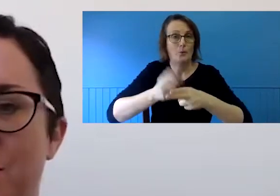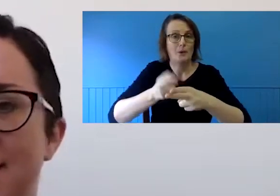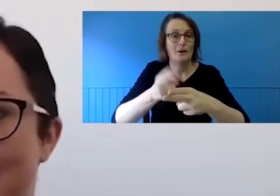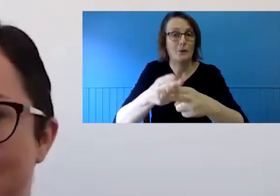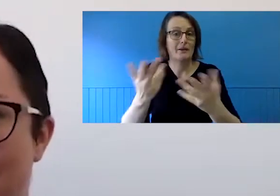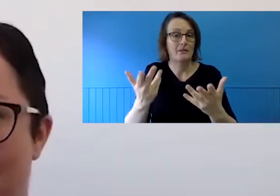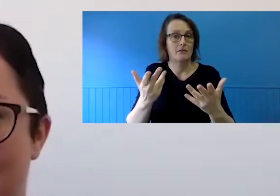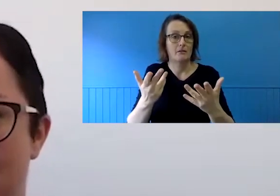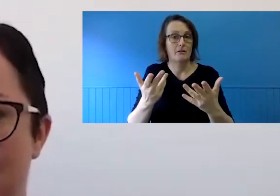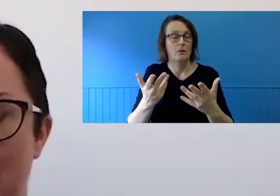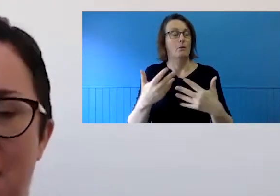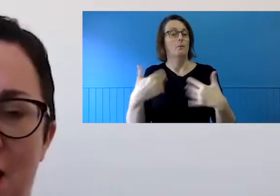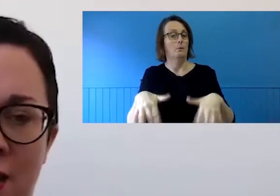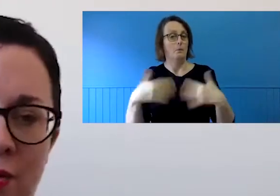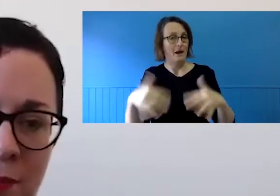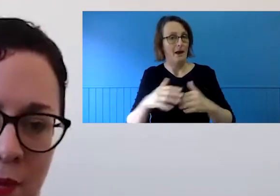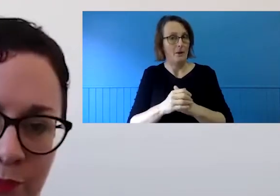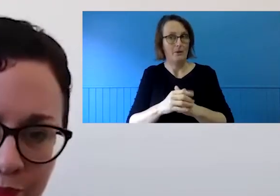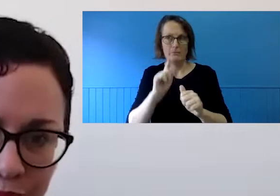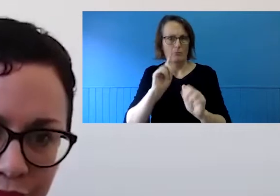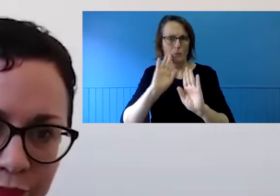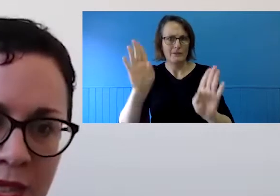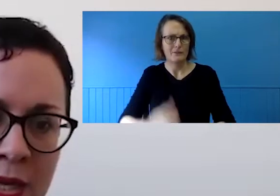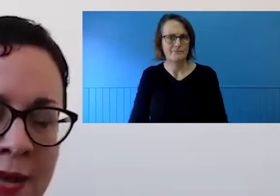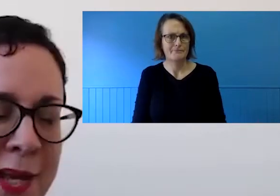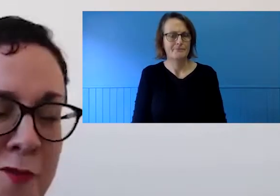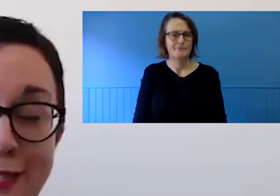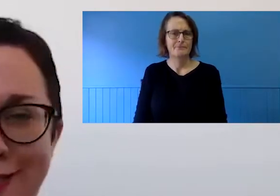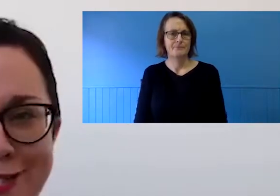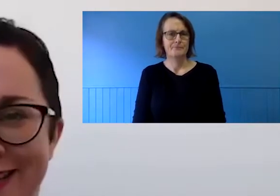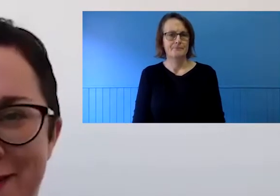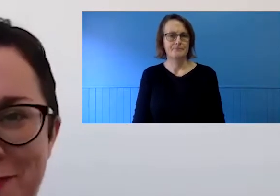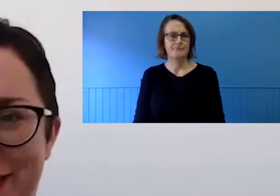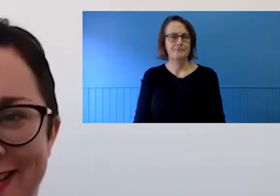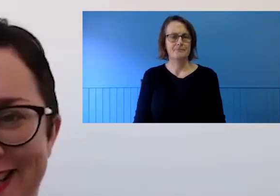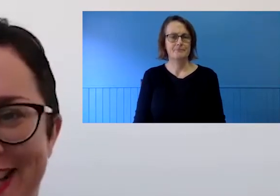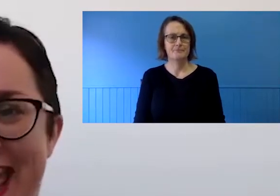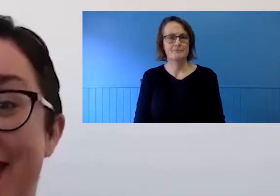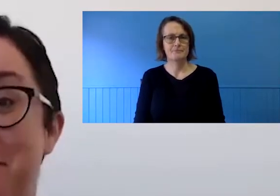ways it's actually quite incredible. Conversations and processes that